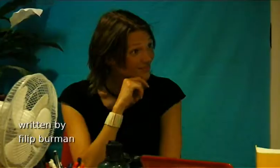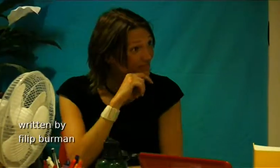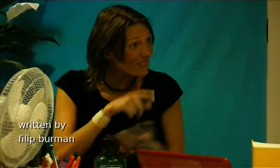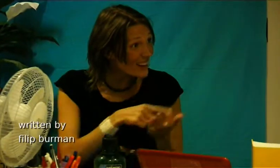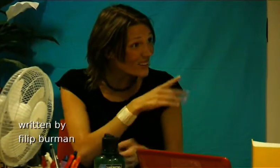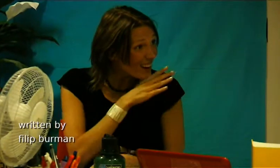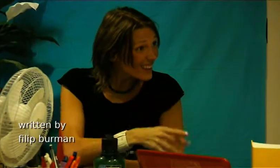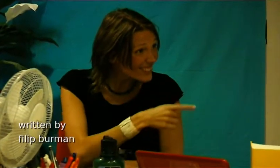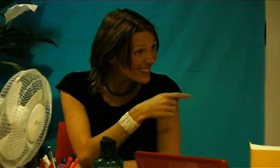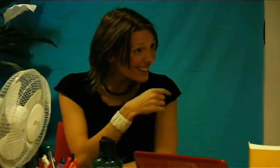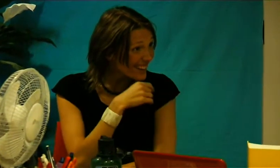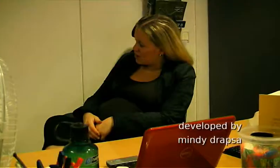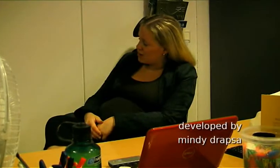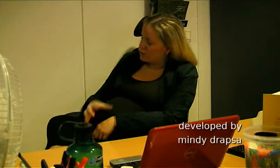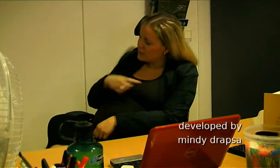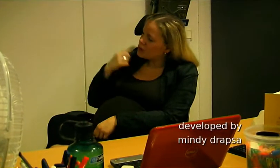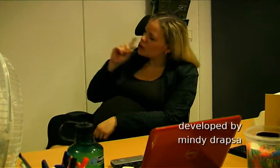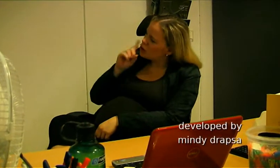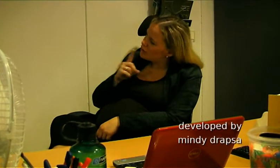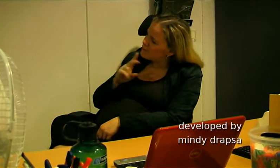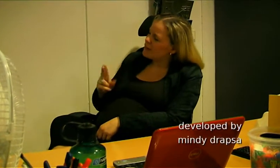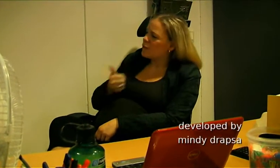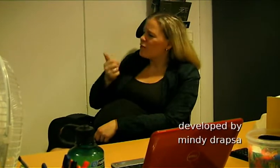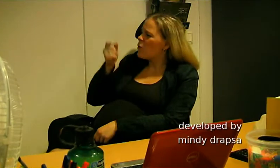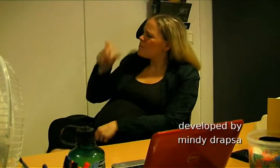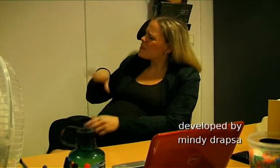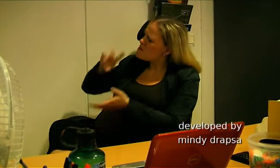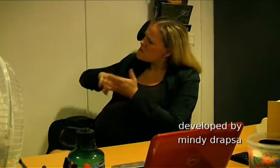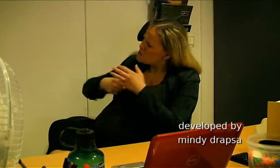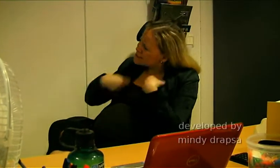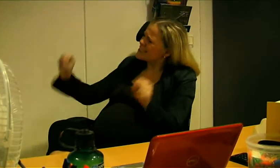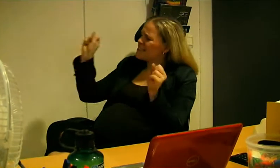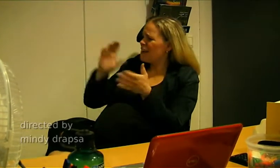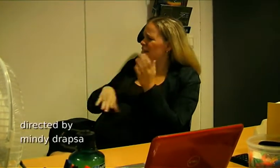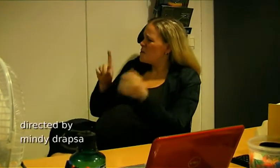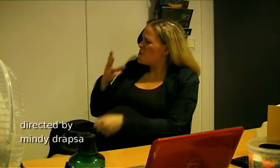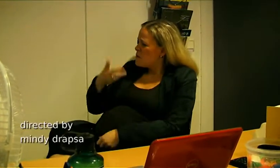Are you serious? We deaf need someone who is more radical than LÅW.